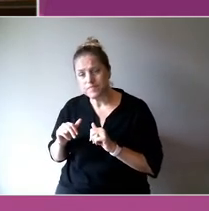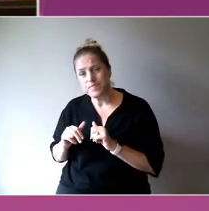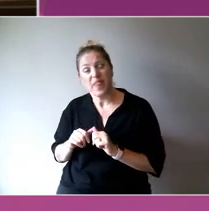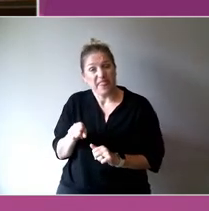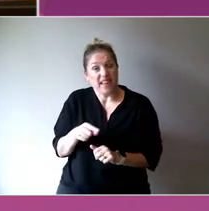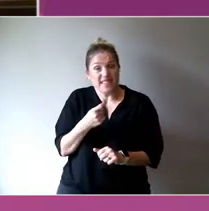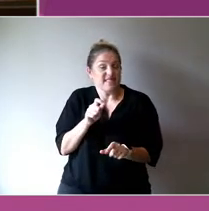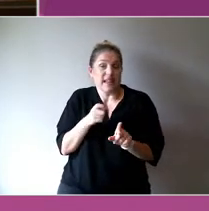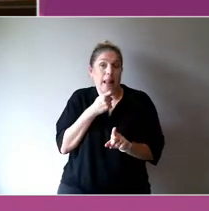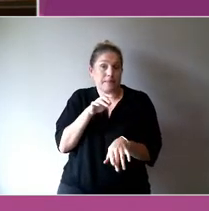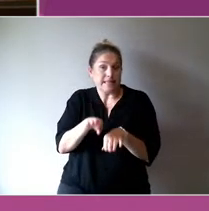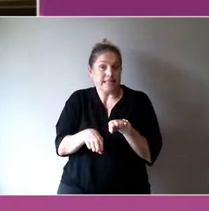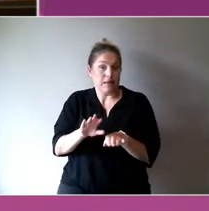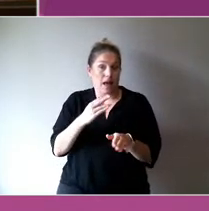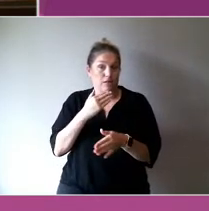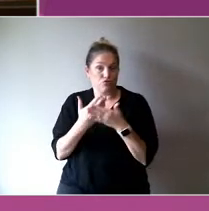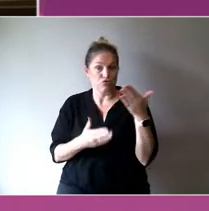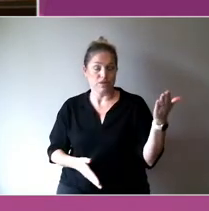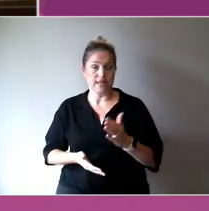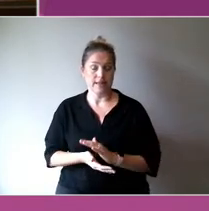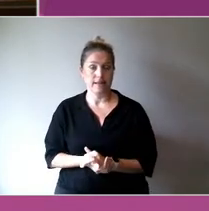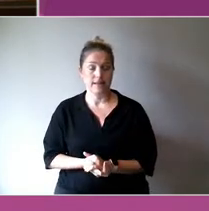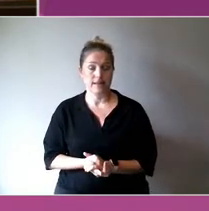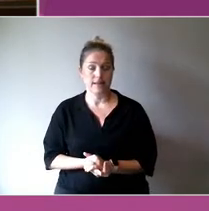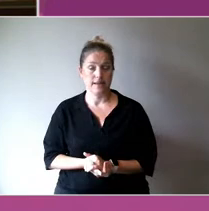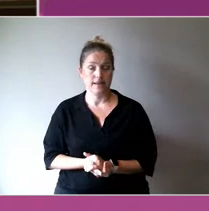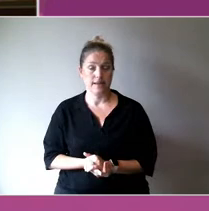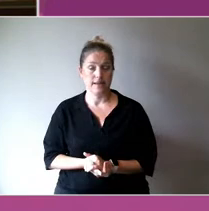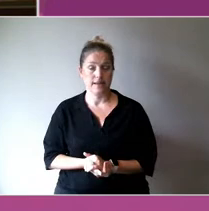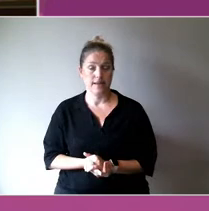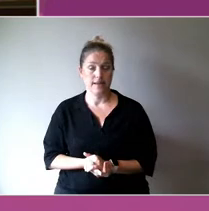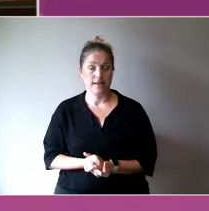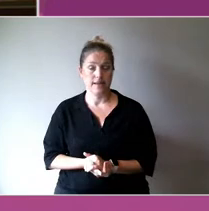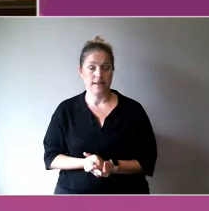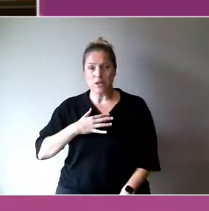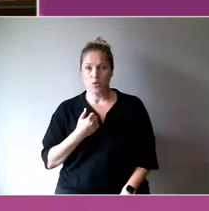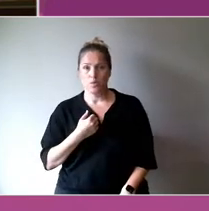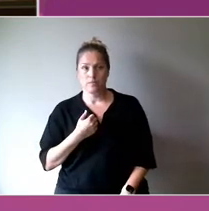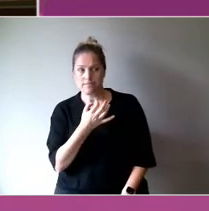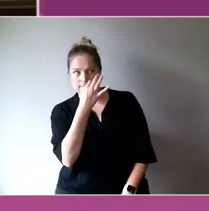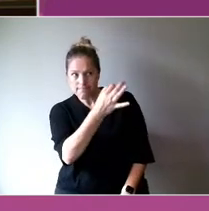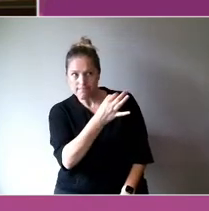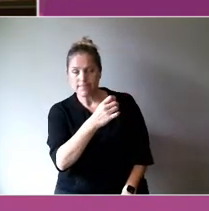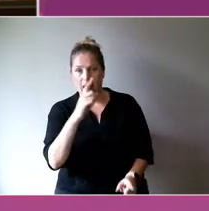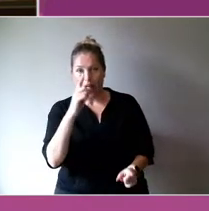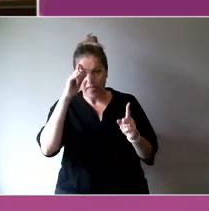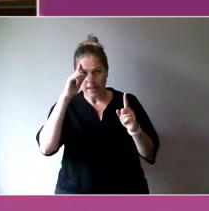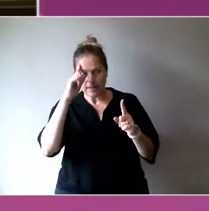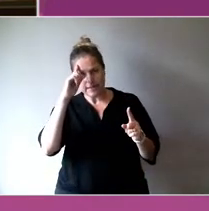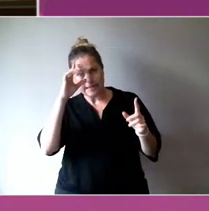We really, you know need to be able to go to decisionmakers with what is the pay back